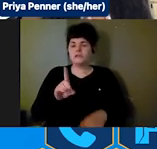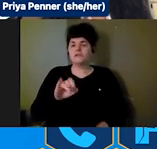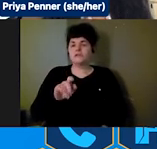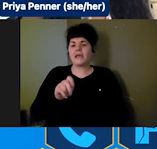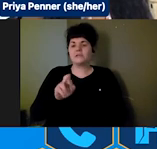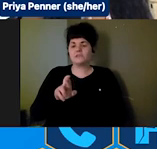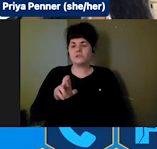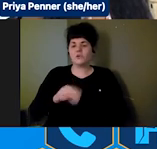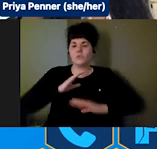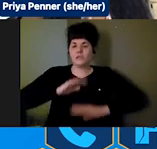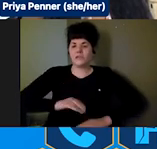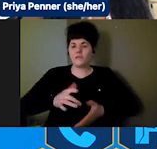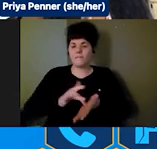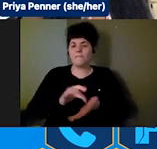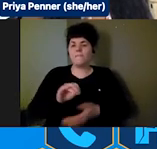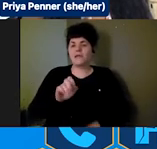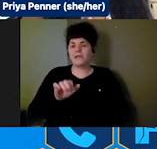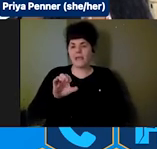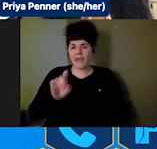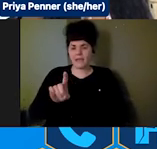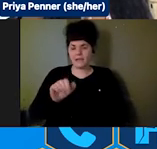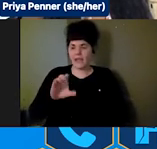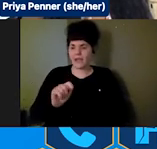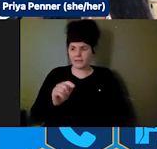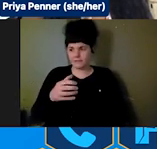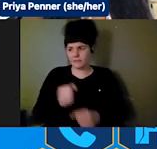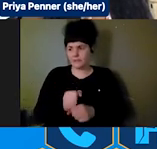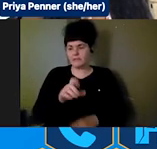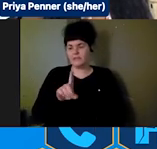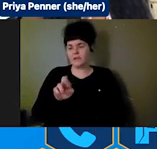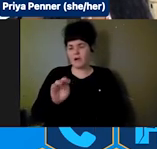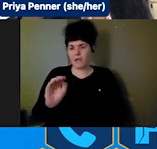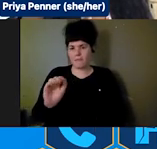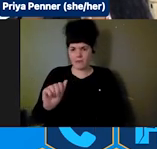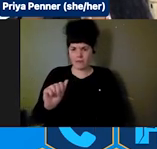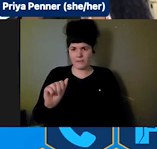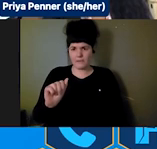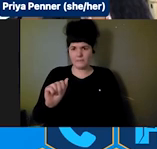DRMA, which would provide uninterrupted access to medicaid services when recipients must evacuate